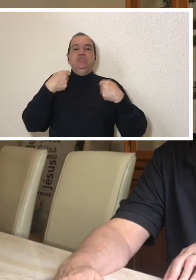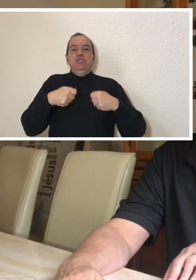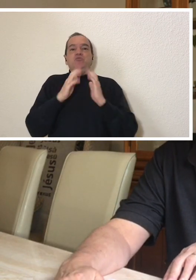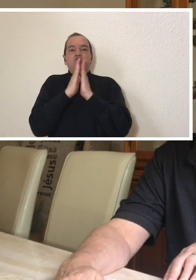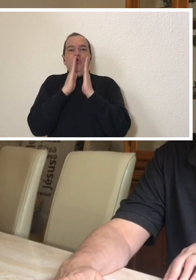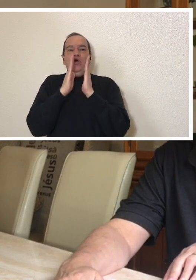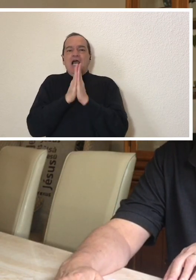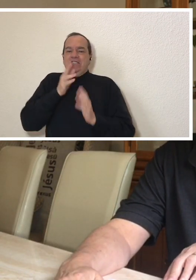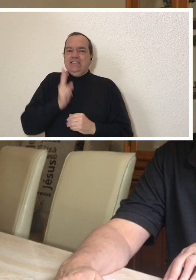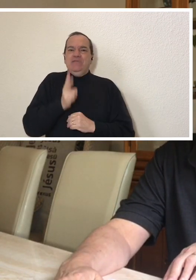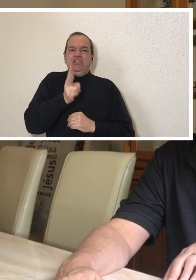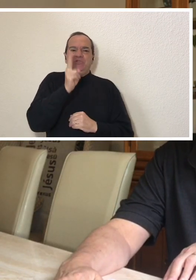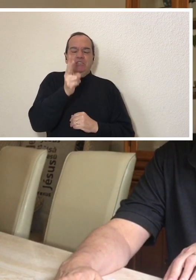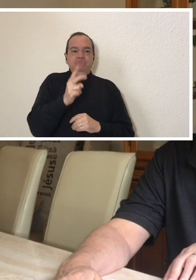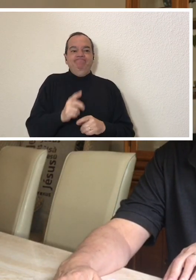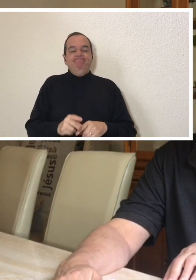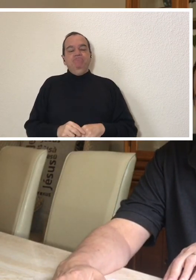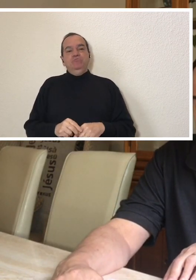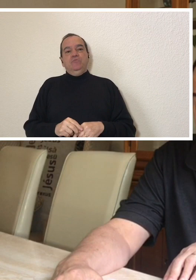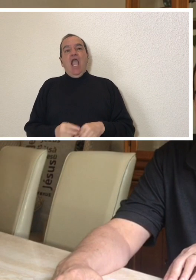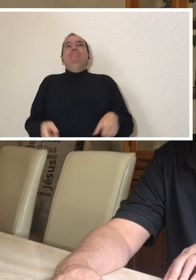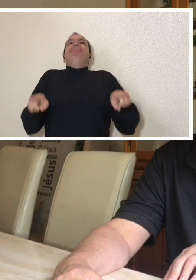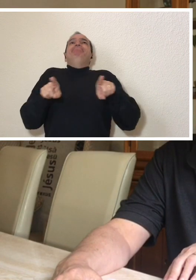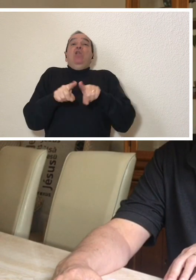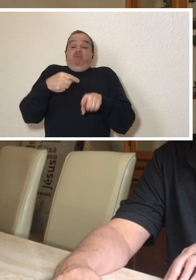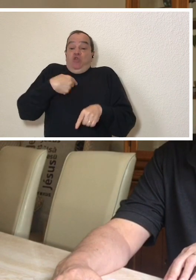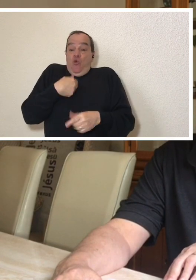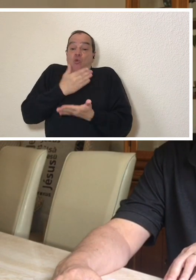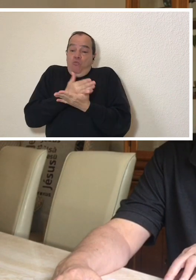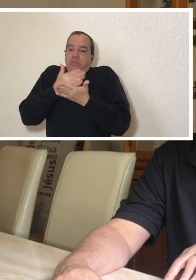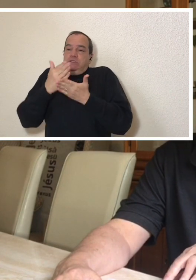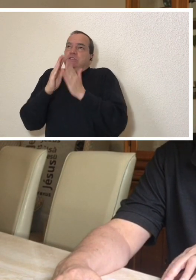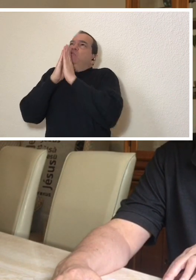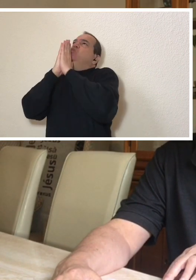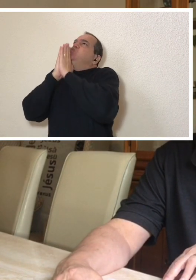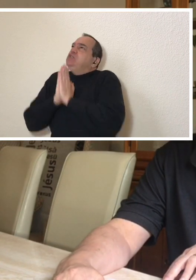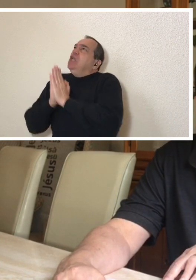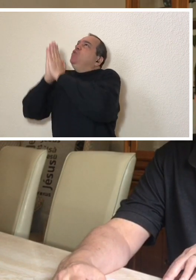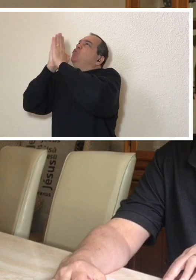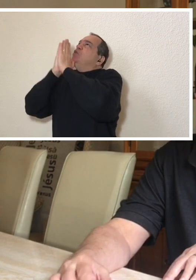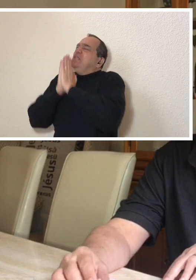thinking about the promises I read in the Word. Remembering what Jesus said